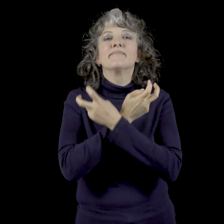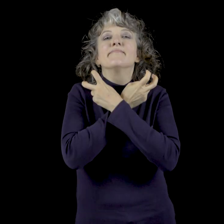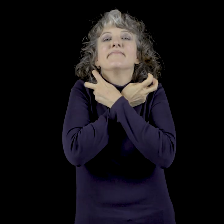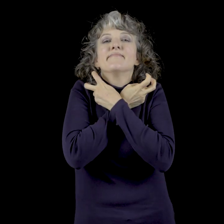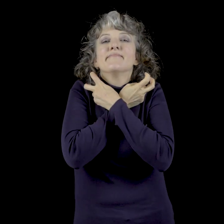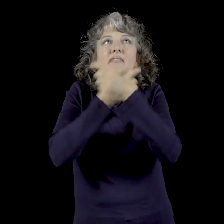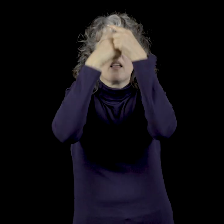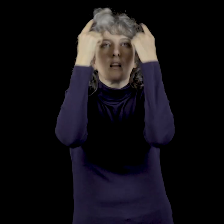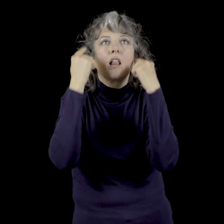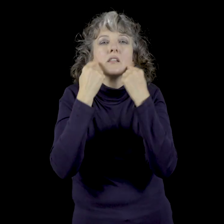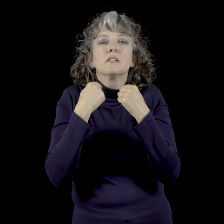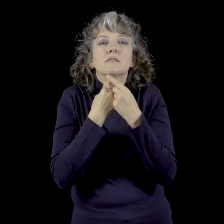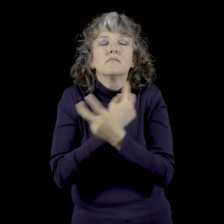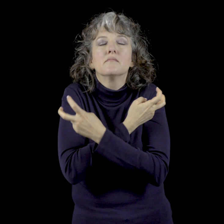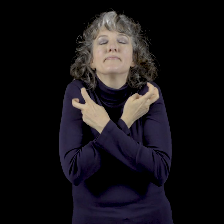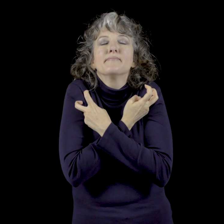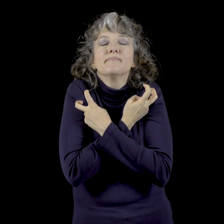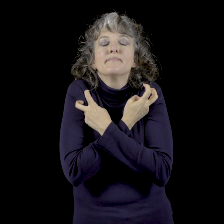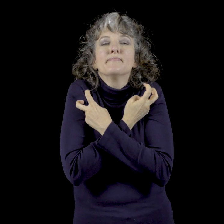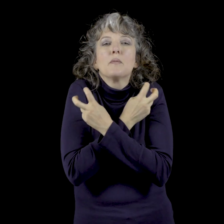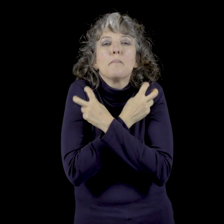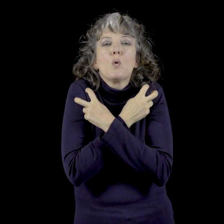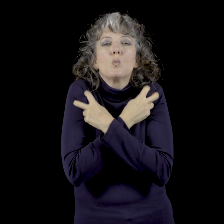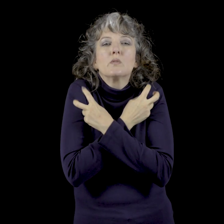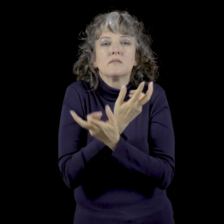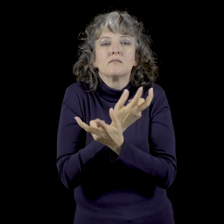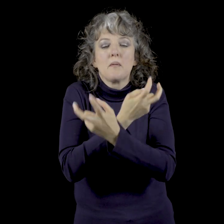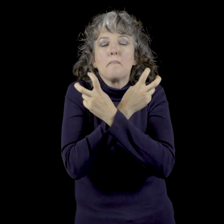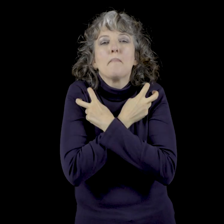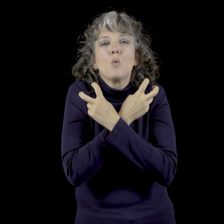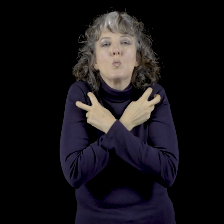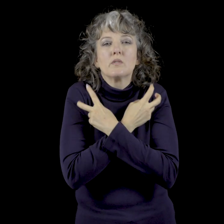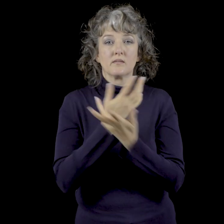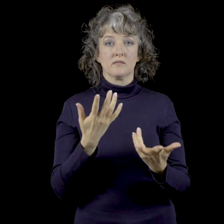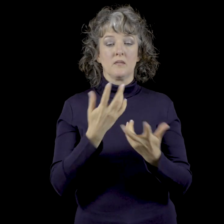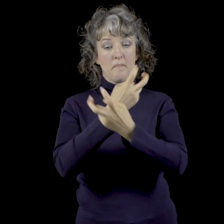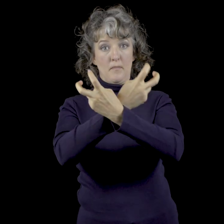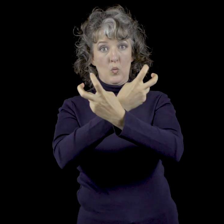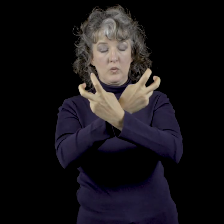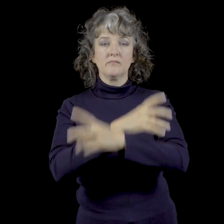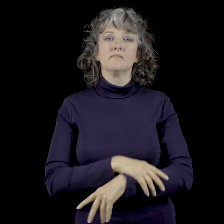Identify the skull and crossbones here. Thus bones. Skeleton Shakers